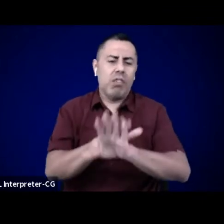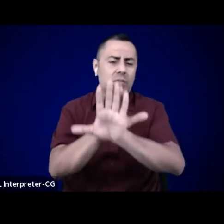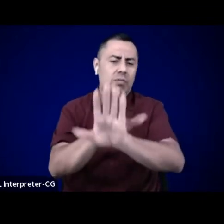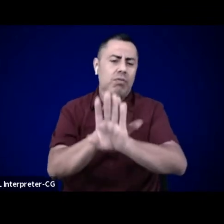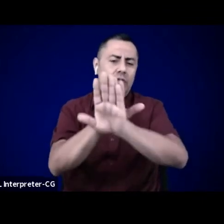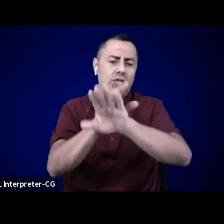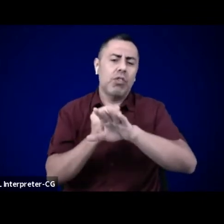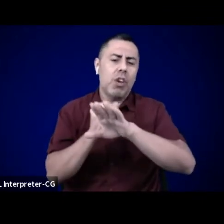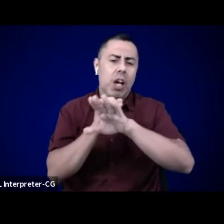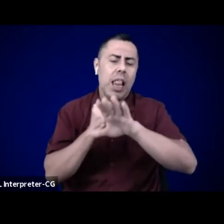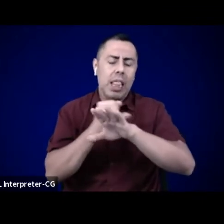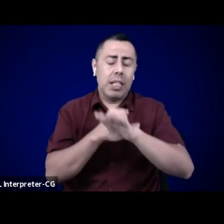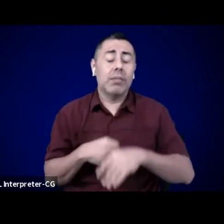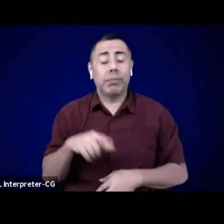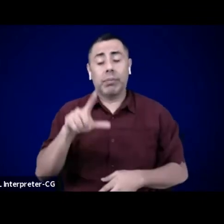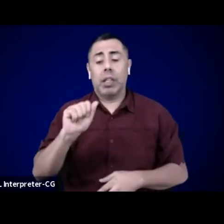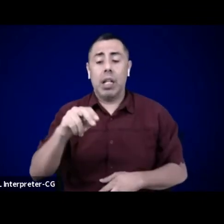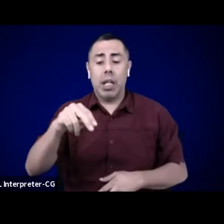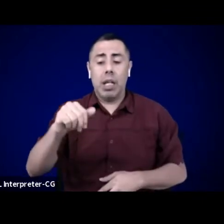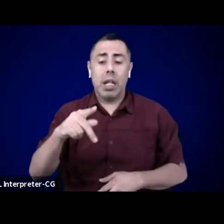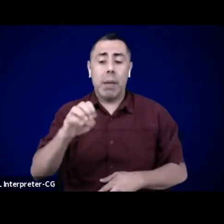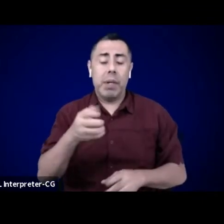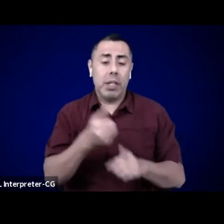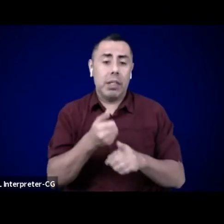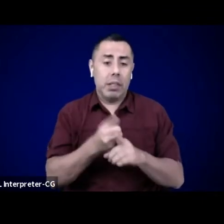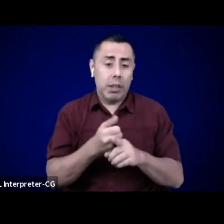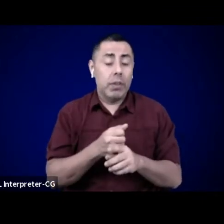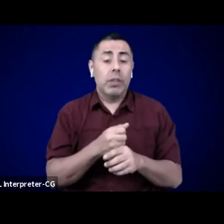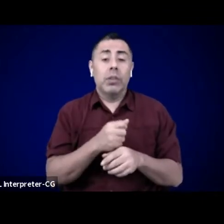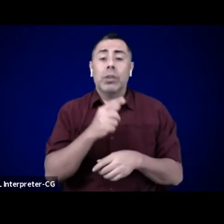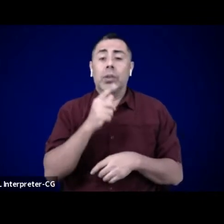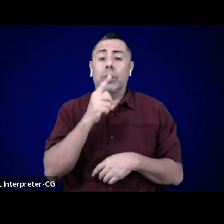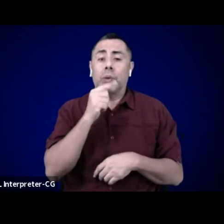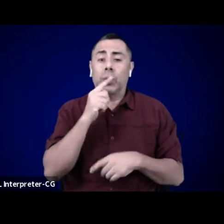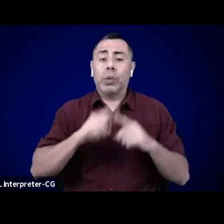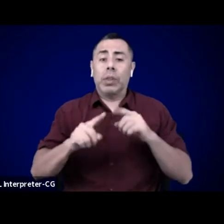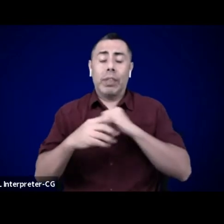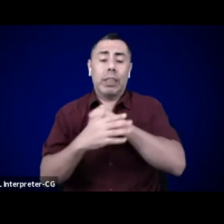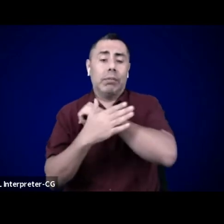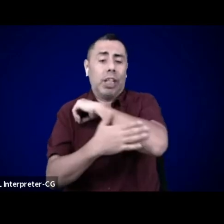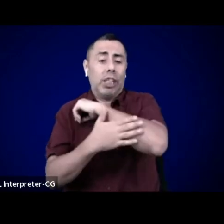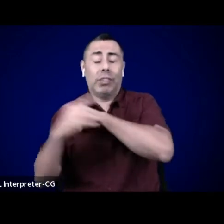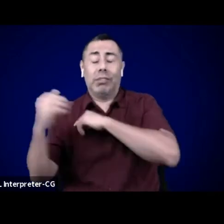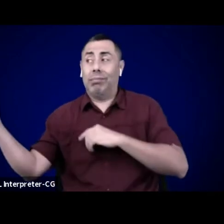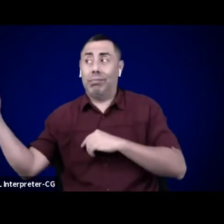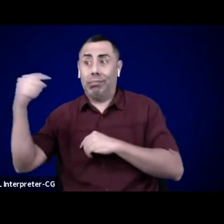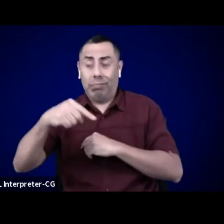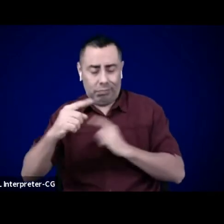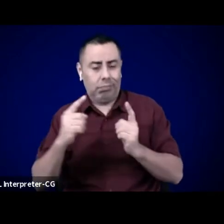of the first contact native nations in the North-East. We pay respect to our Susquehannock, Wampanoag,